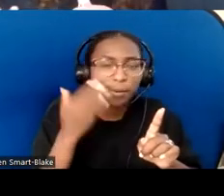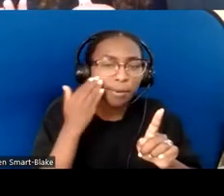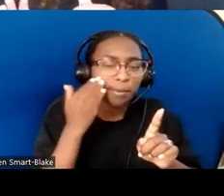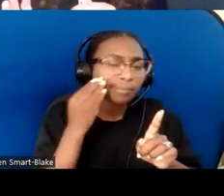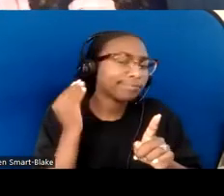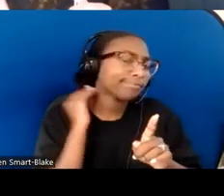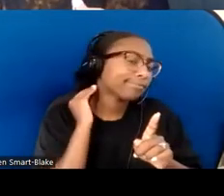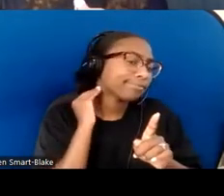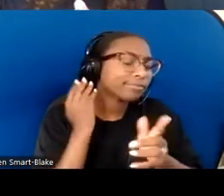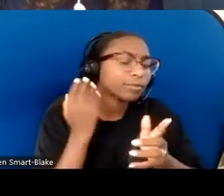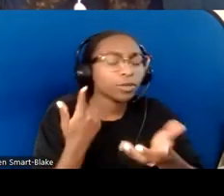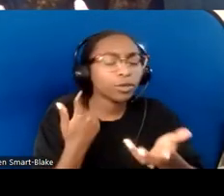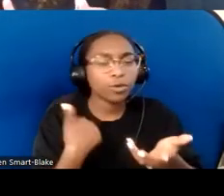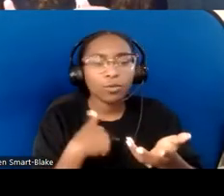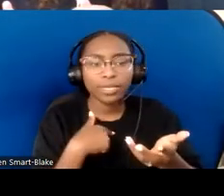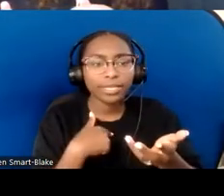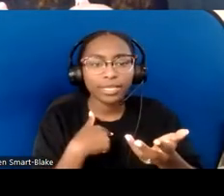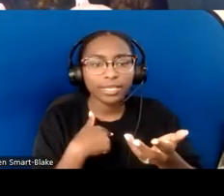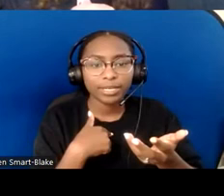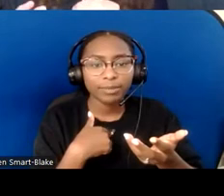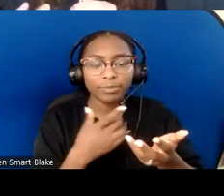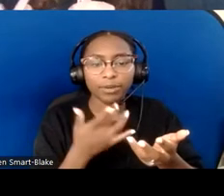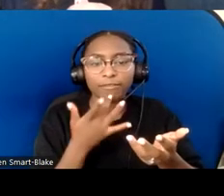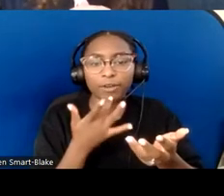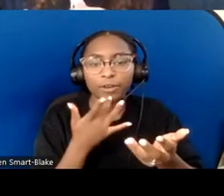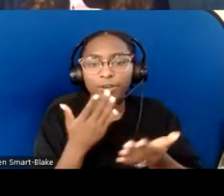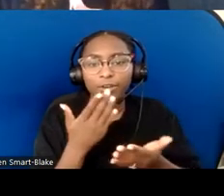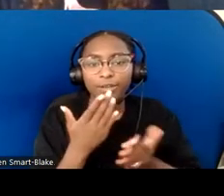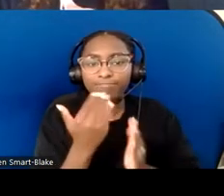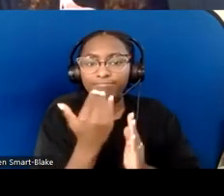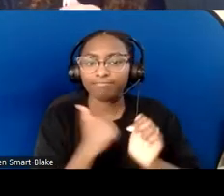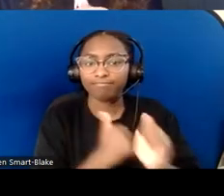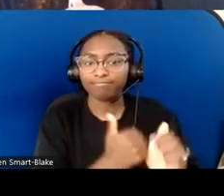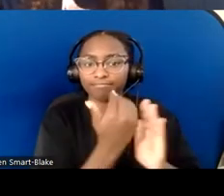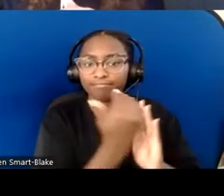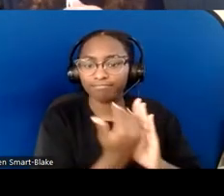and no surprises. And that, I found, was an ableist assumption;